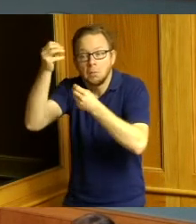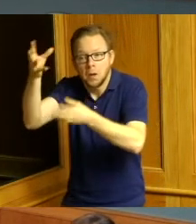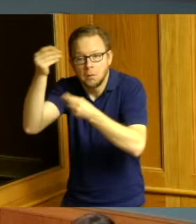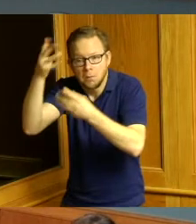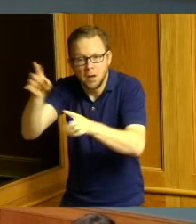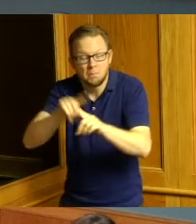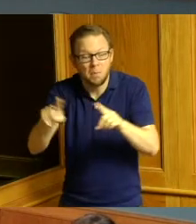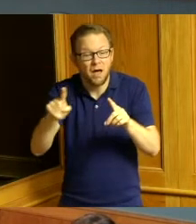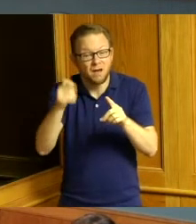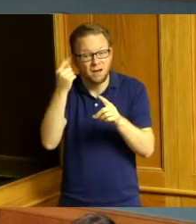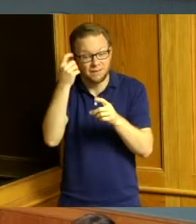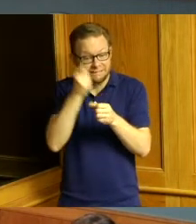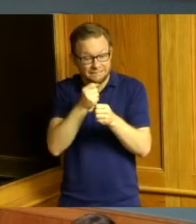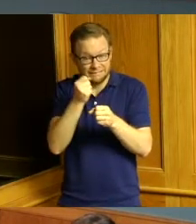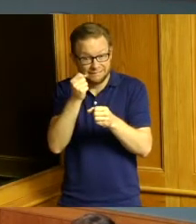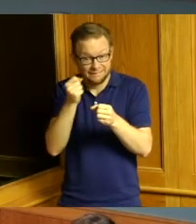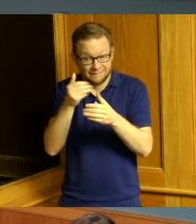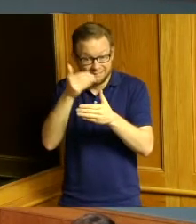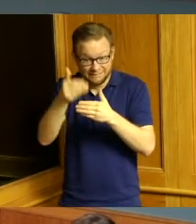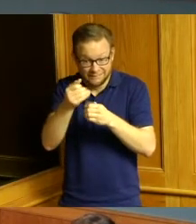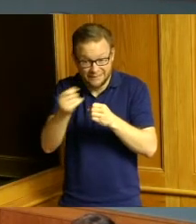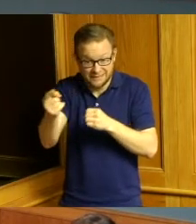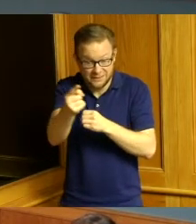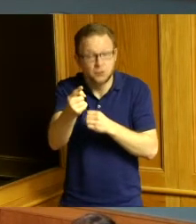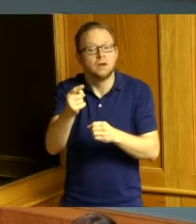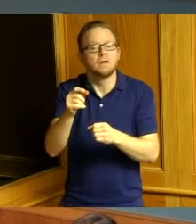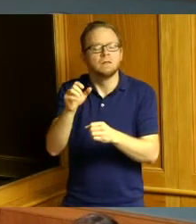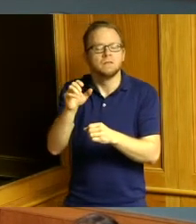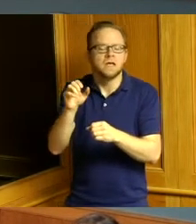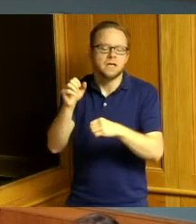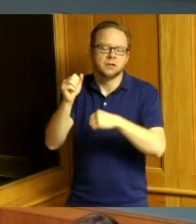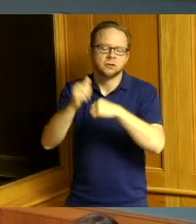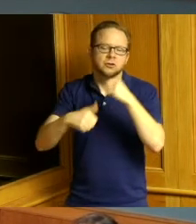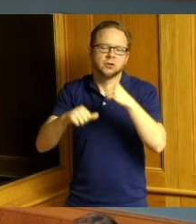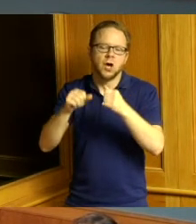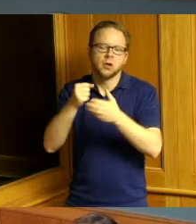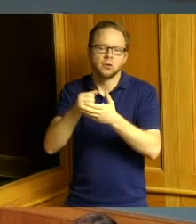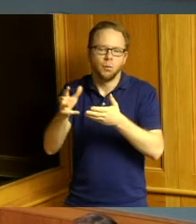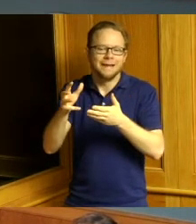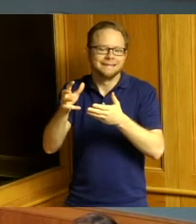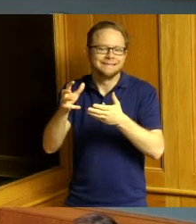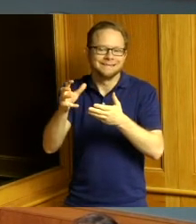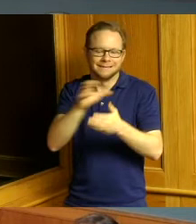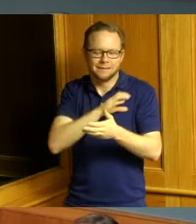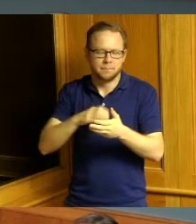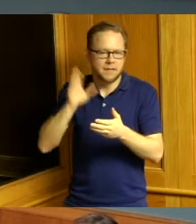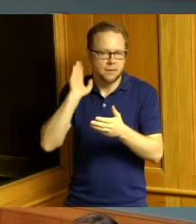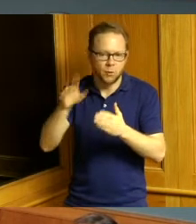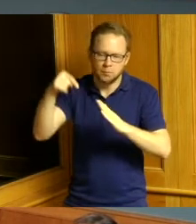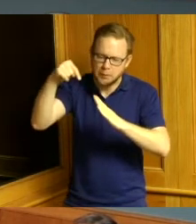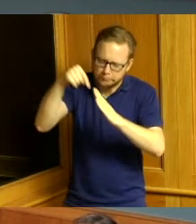the next year the Solid Waste Committee is going to be doing a deep dive into this entire program